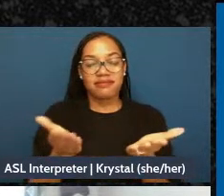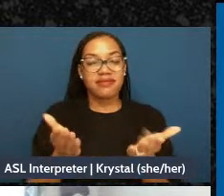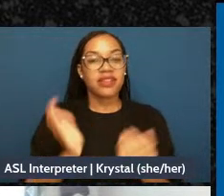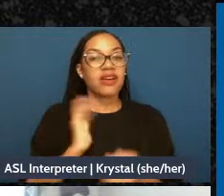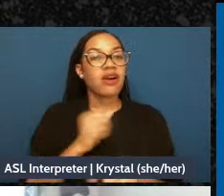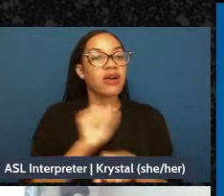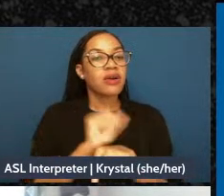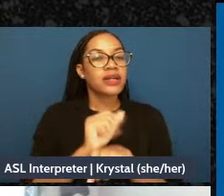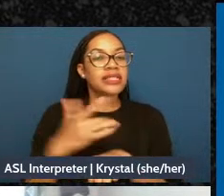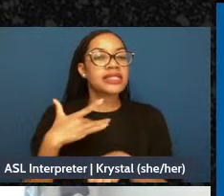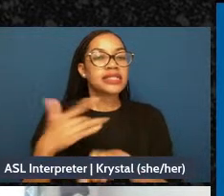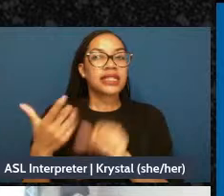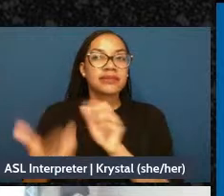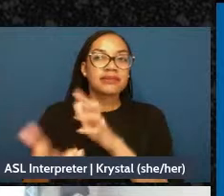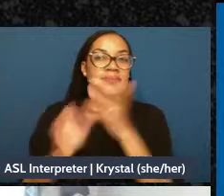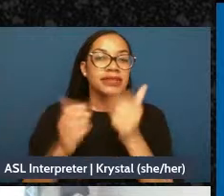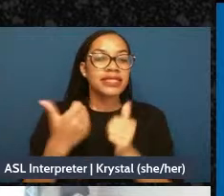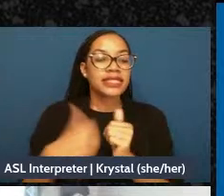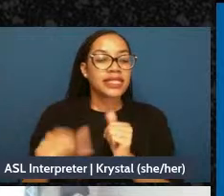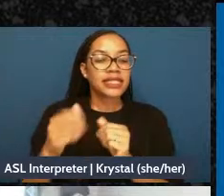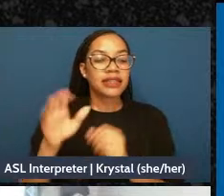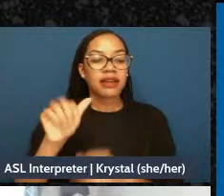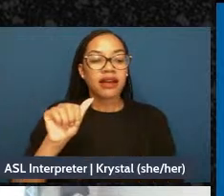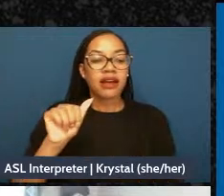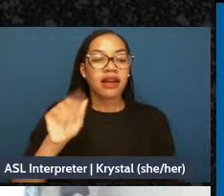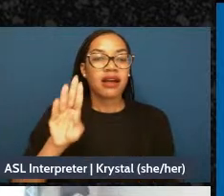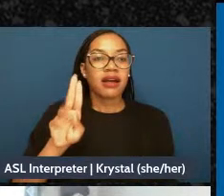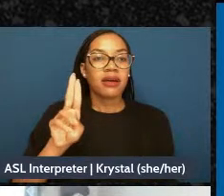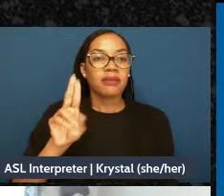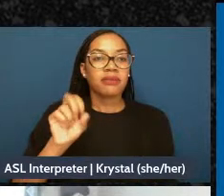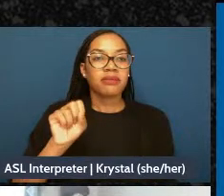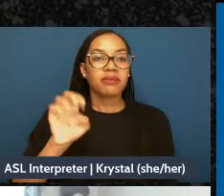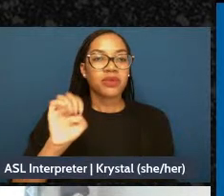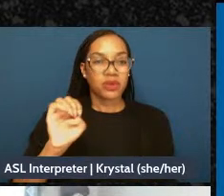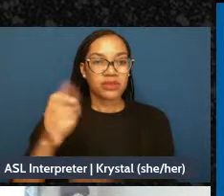that have been going on in the medical industrial complex for way too long. So thank you so much for